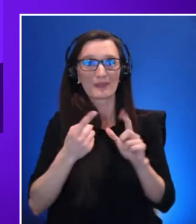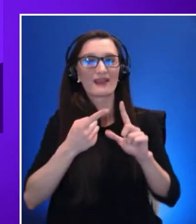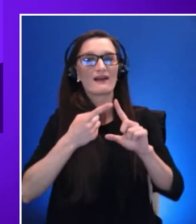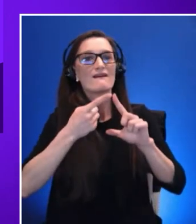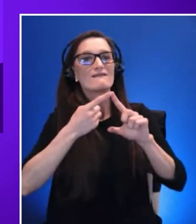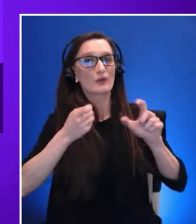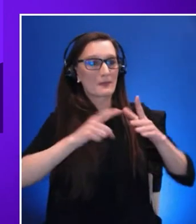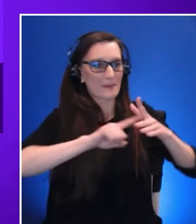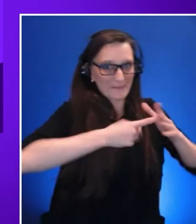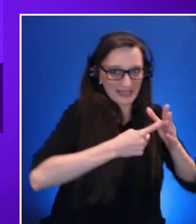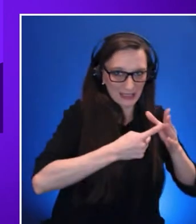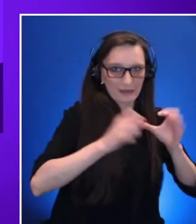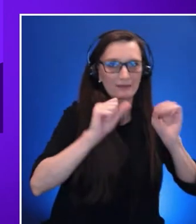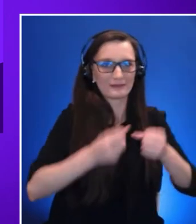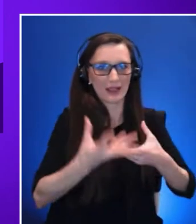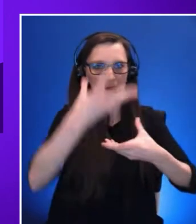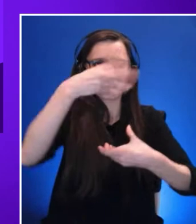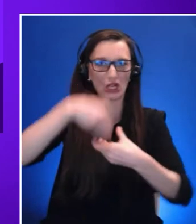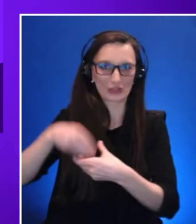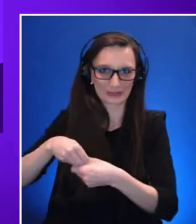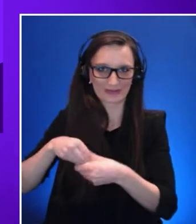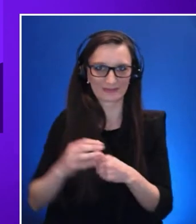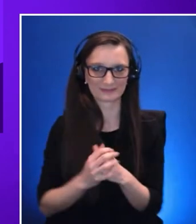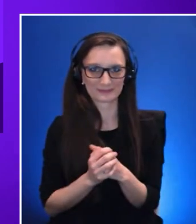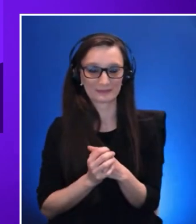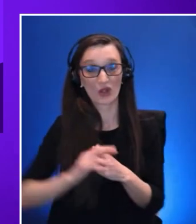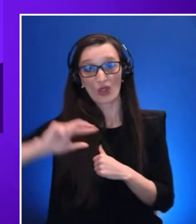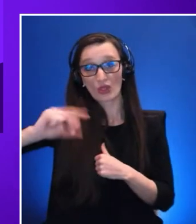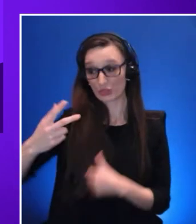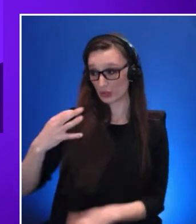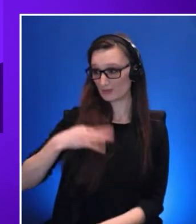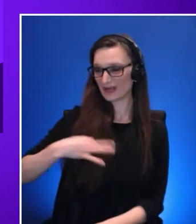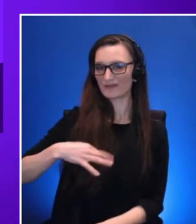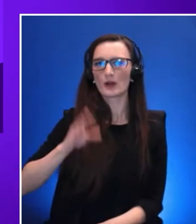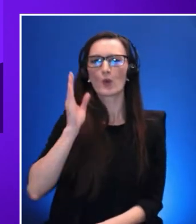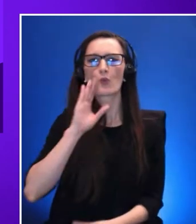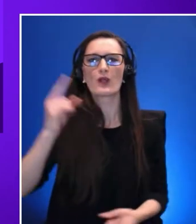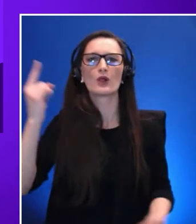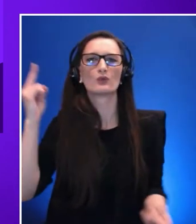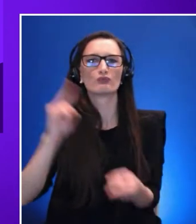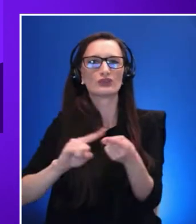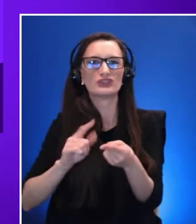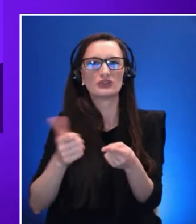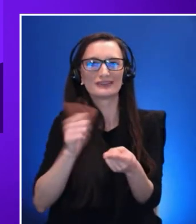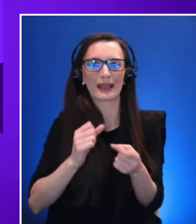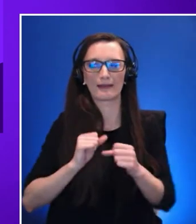third benefit it reduces friction because a more accessible solution and inclusive benefits